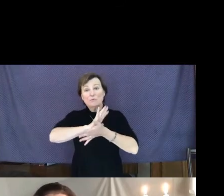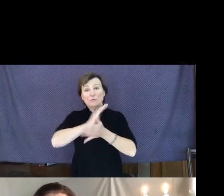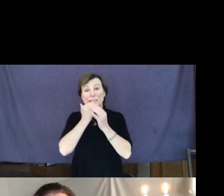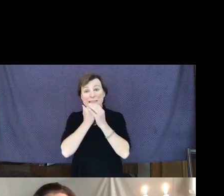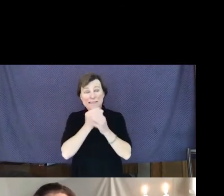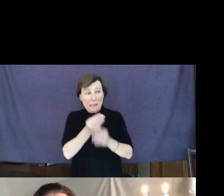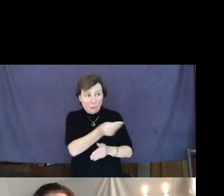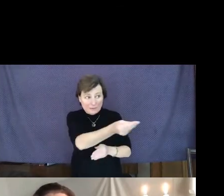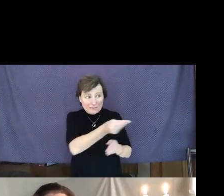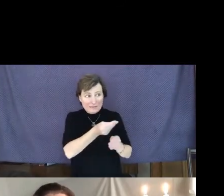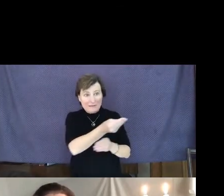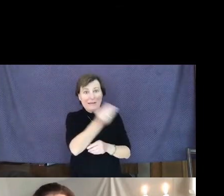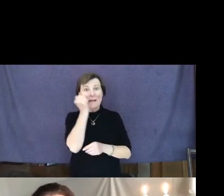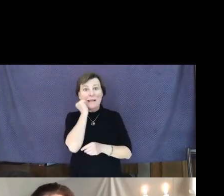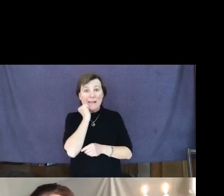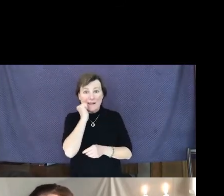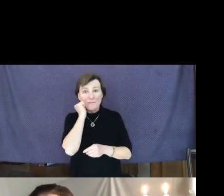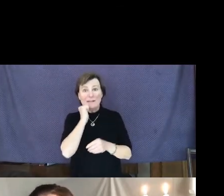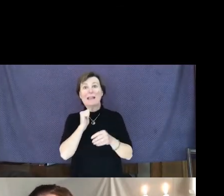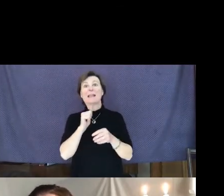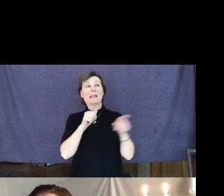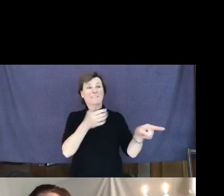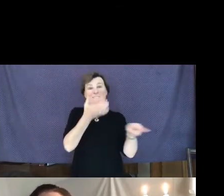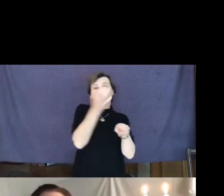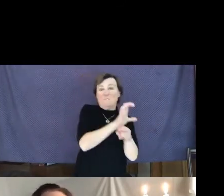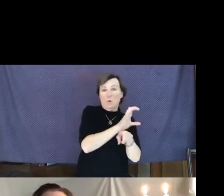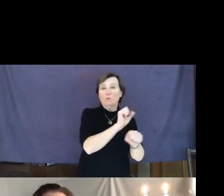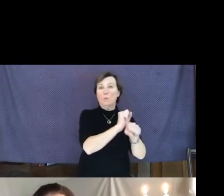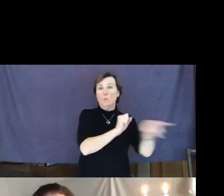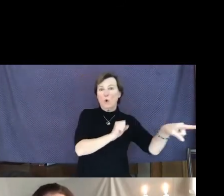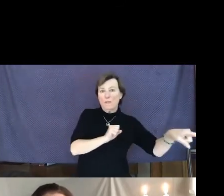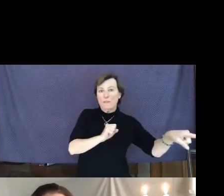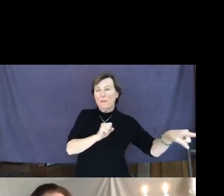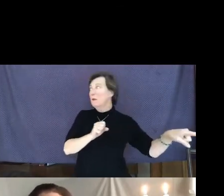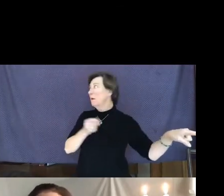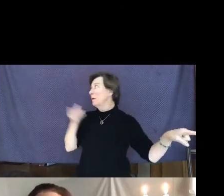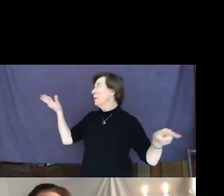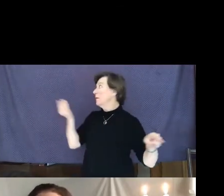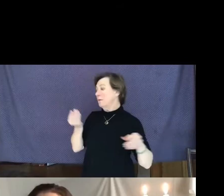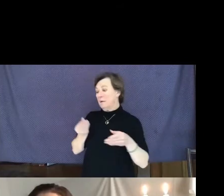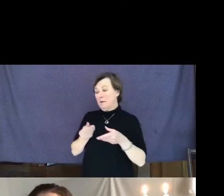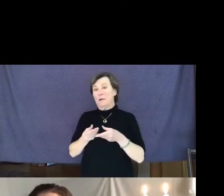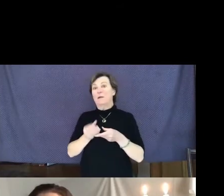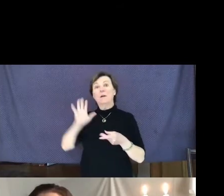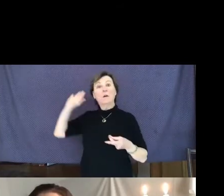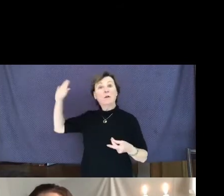was forced to work. Her food kept him alive